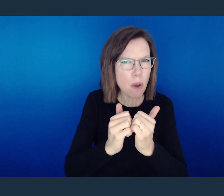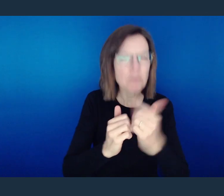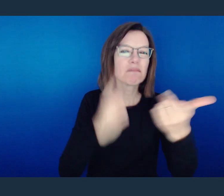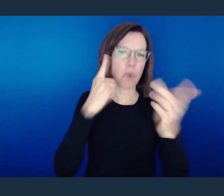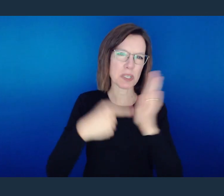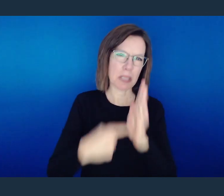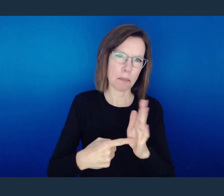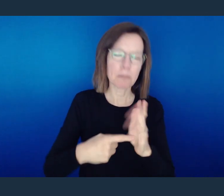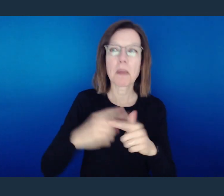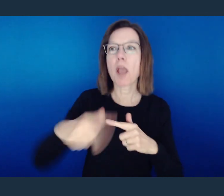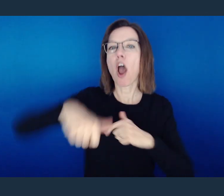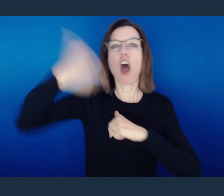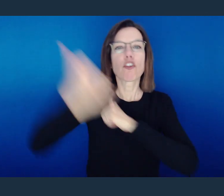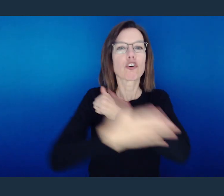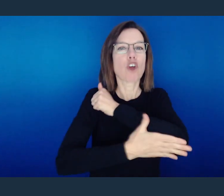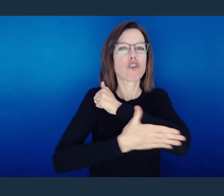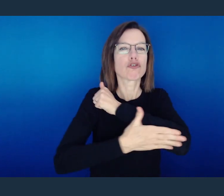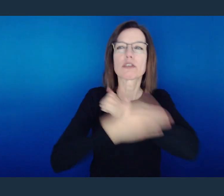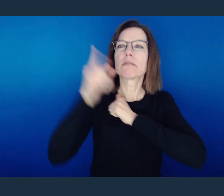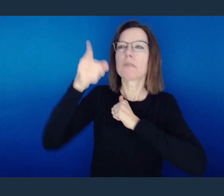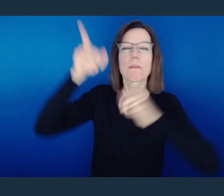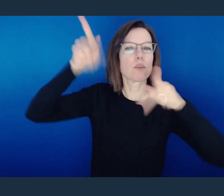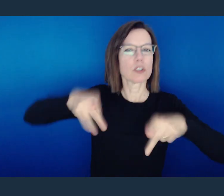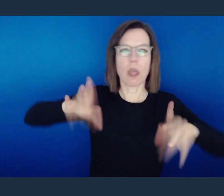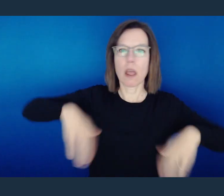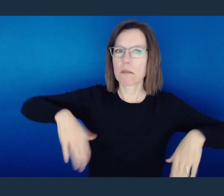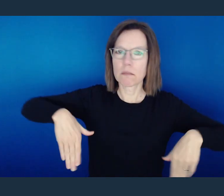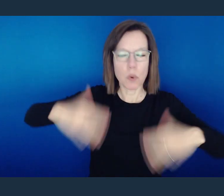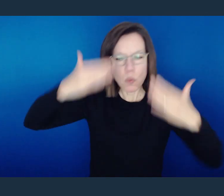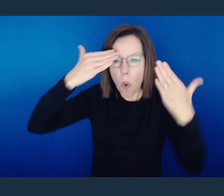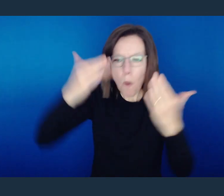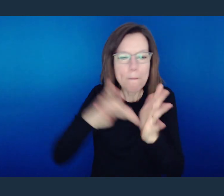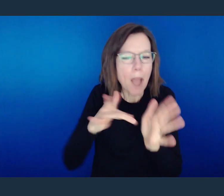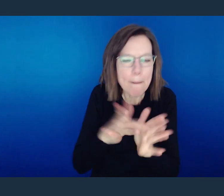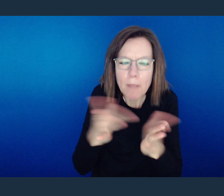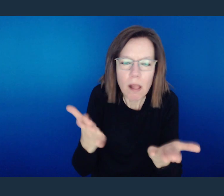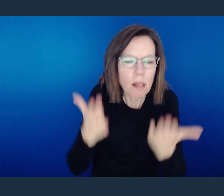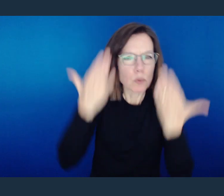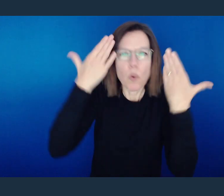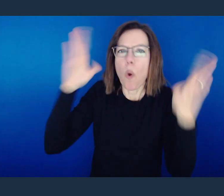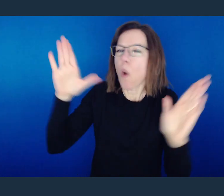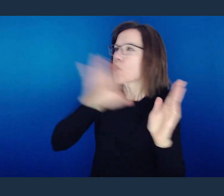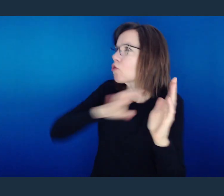I mean, there may be someone in a country that has not yet come to know Christ. They have not yet been given the word of God.